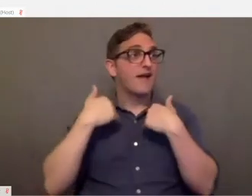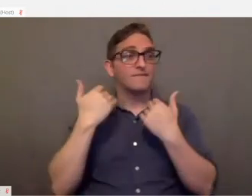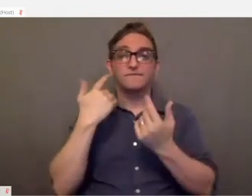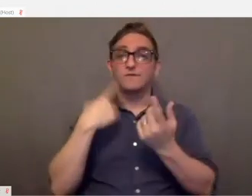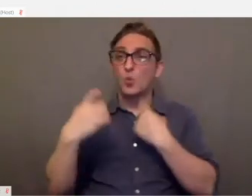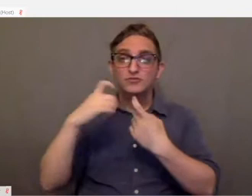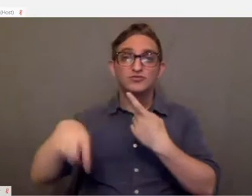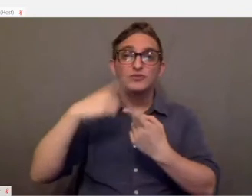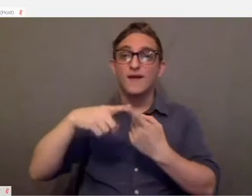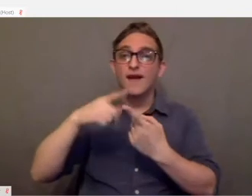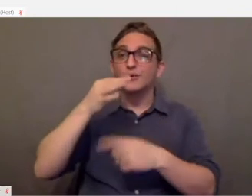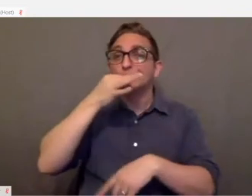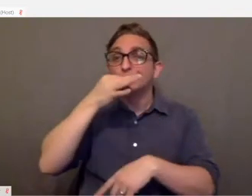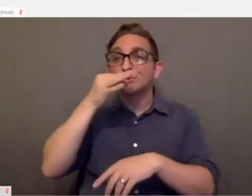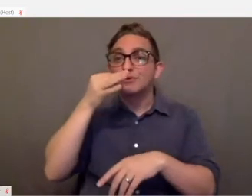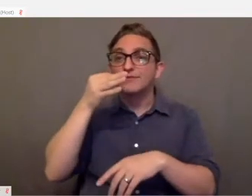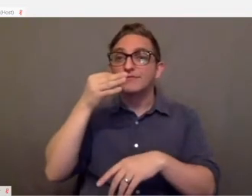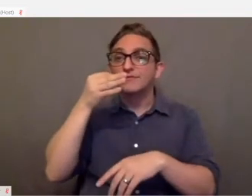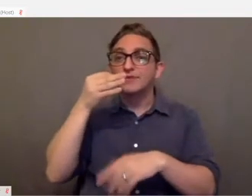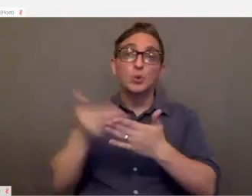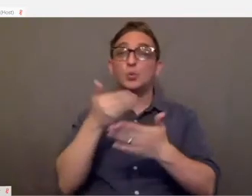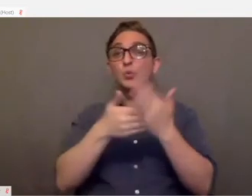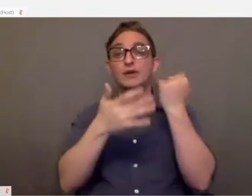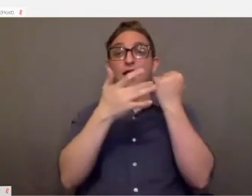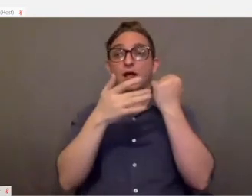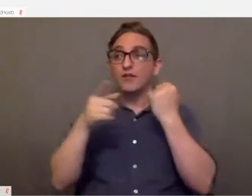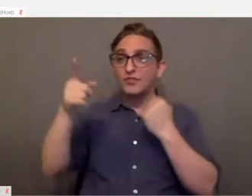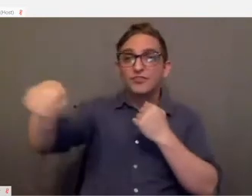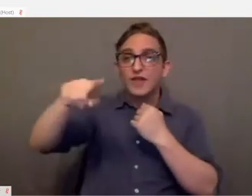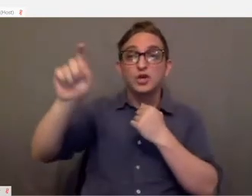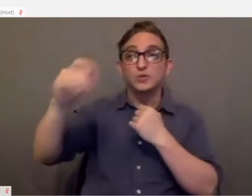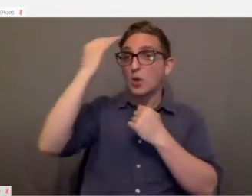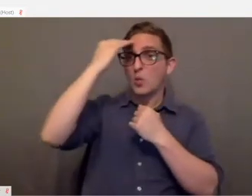that are coming out that they should be aware of, you know, they can reach out to me and